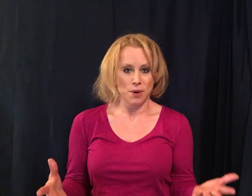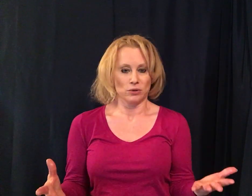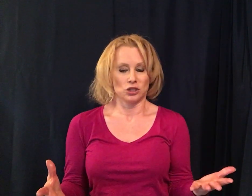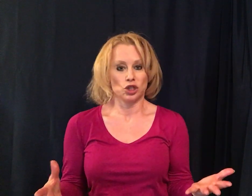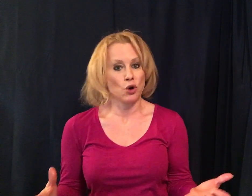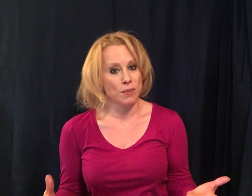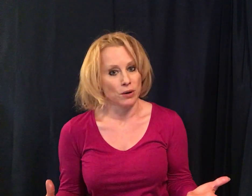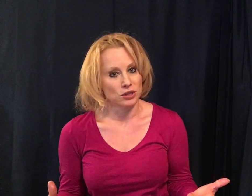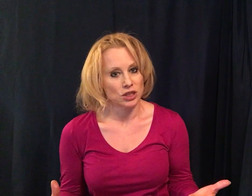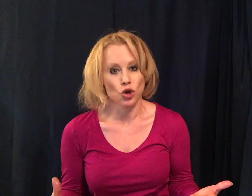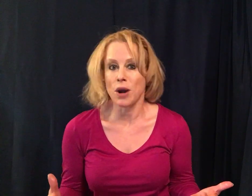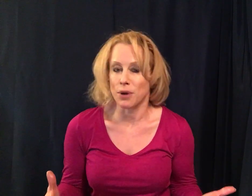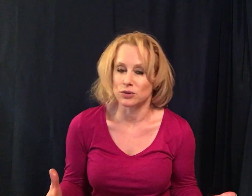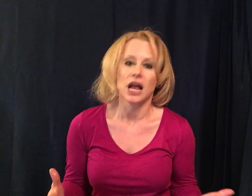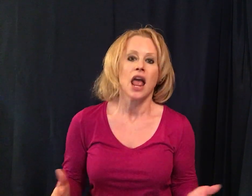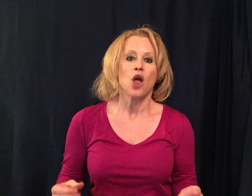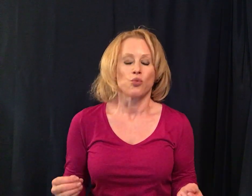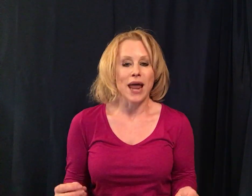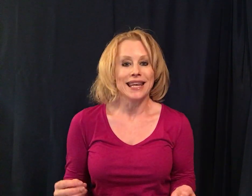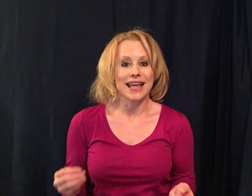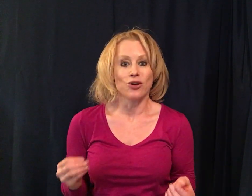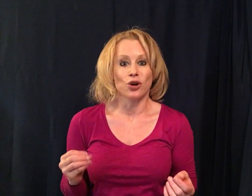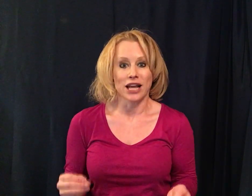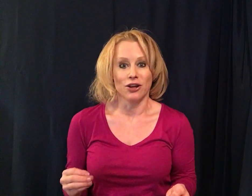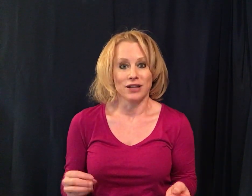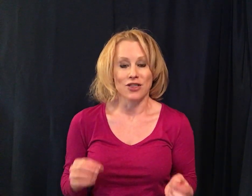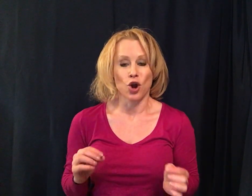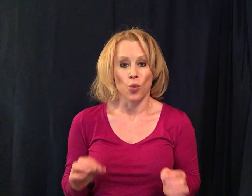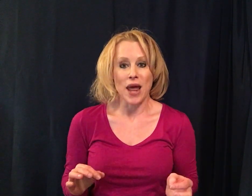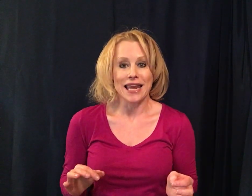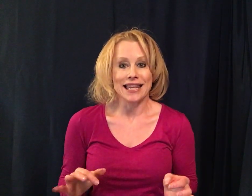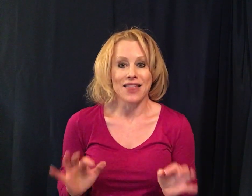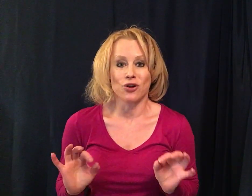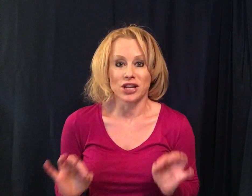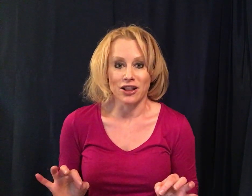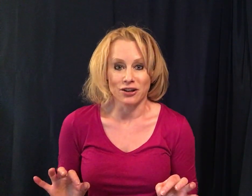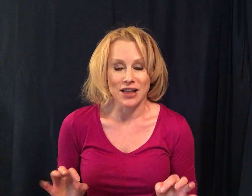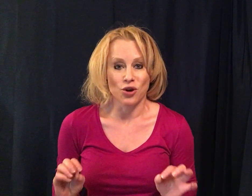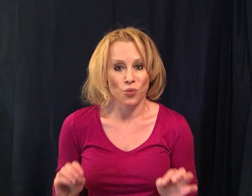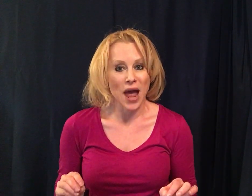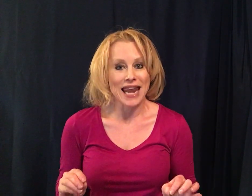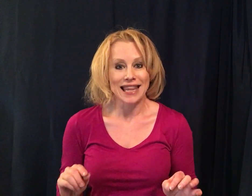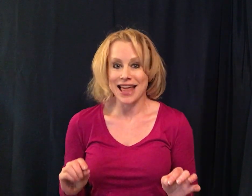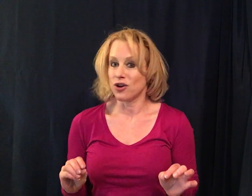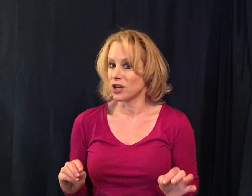toy boat toy boat red leather yellow leather red leather yellow leather red leather yellow